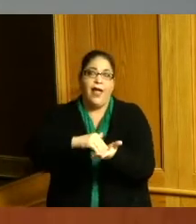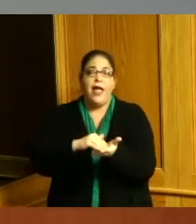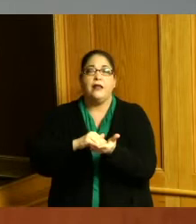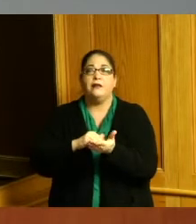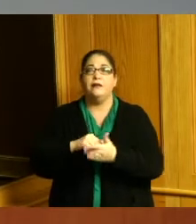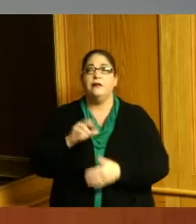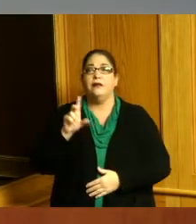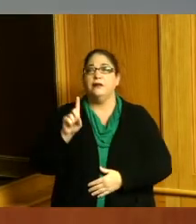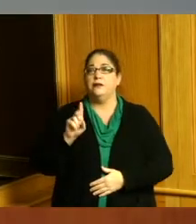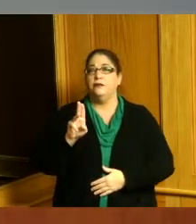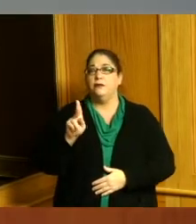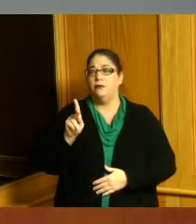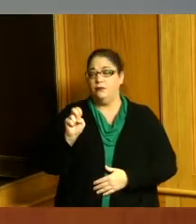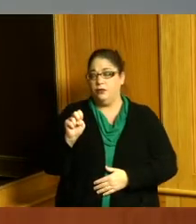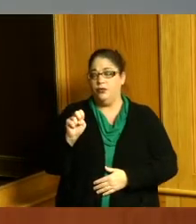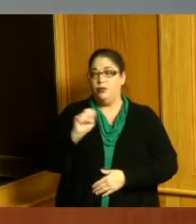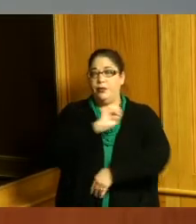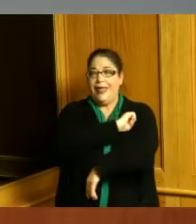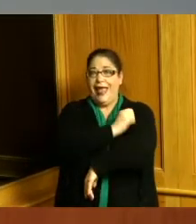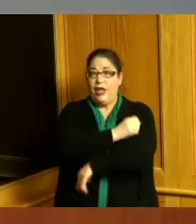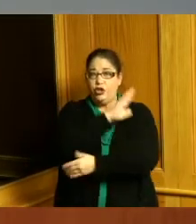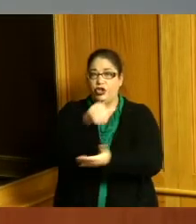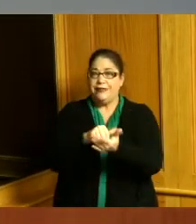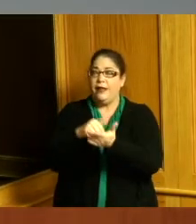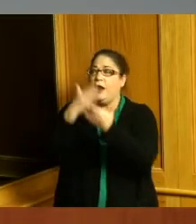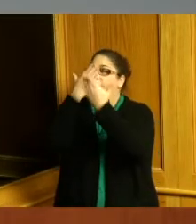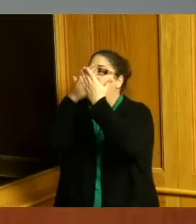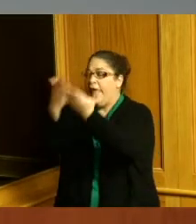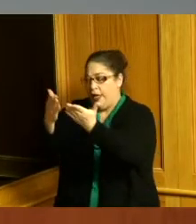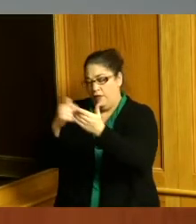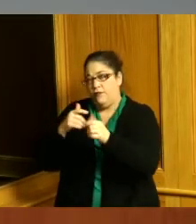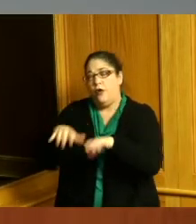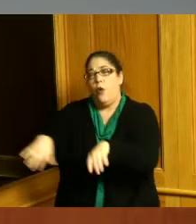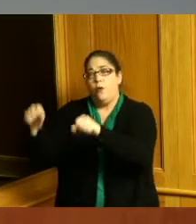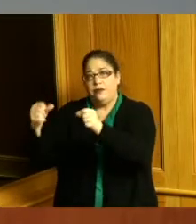and I'm very grateful to duke for being willing to host this once again so just want to make that